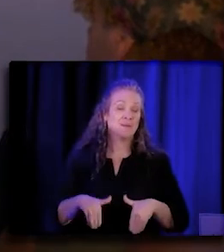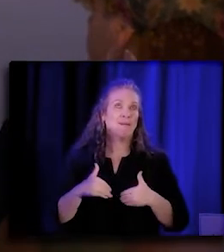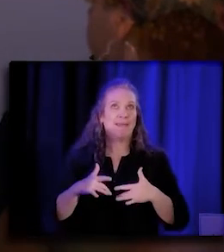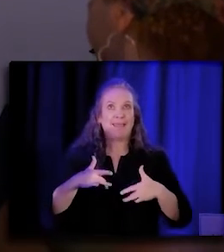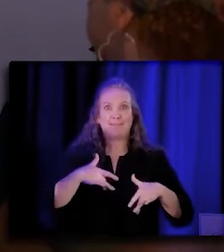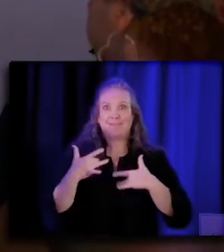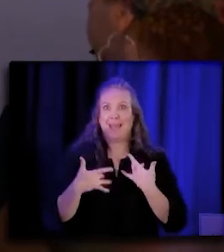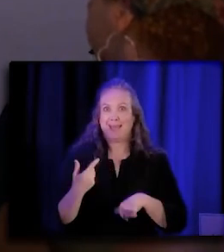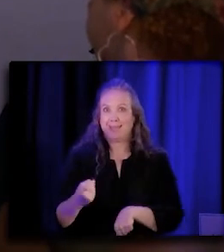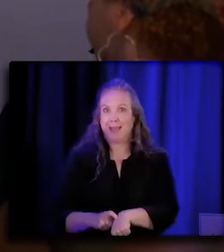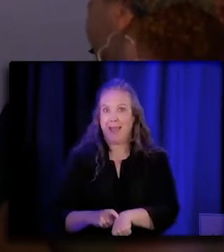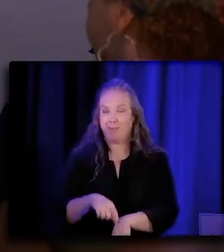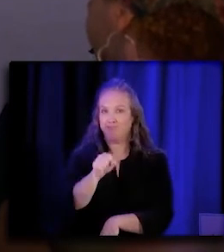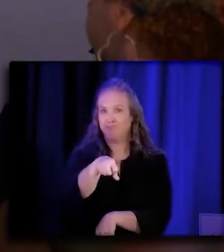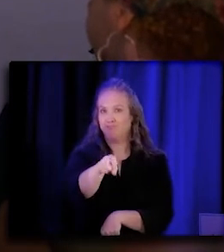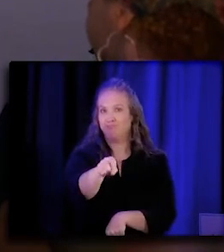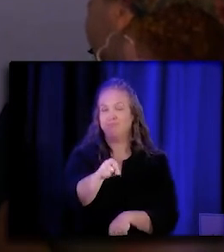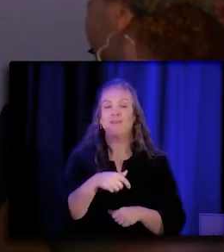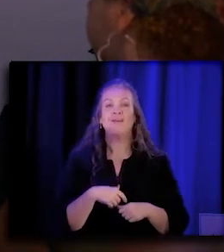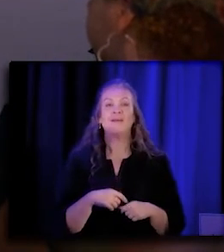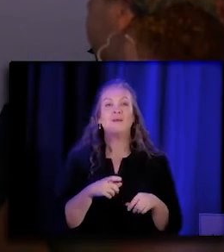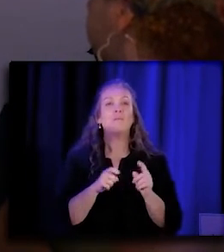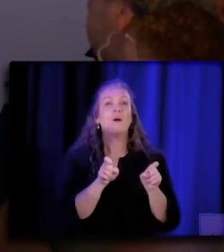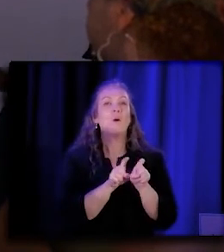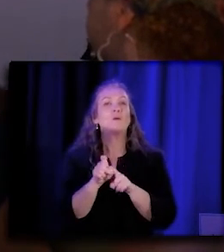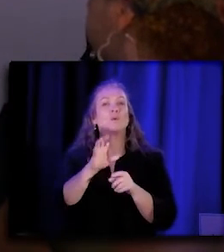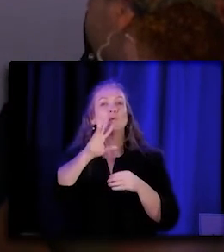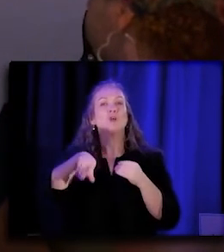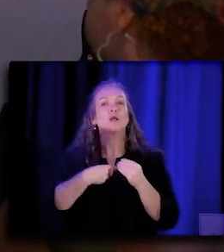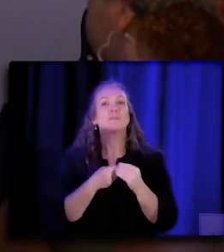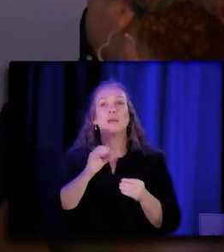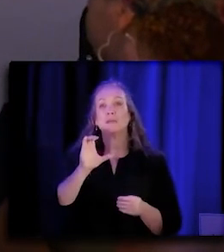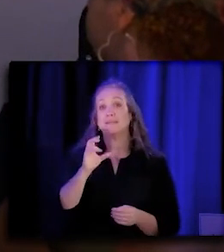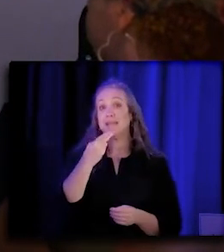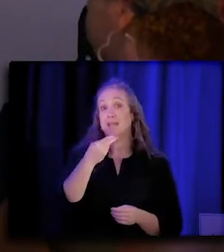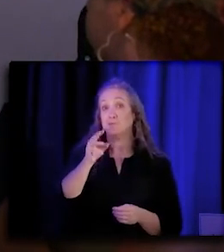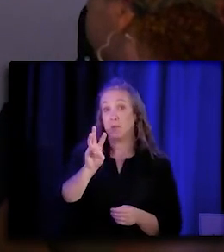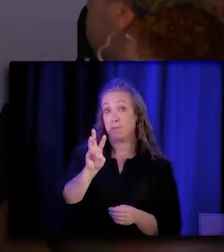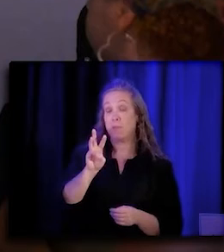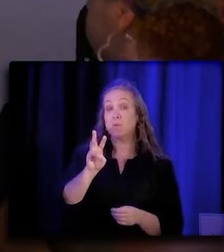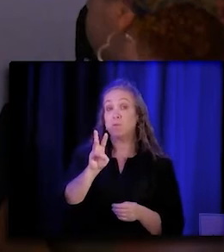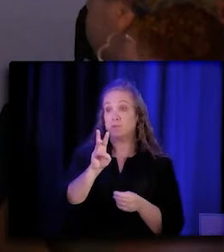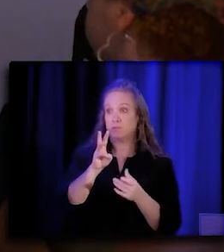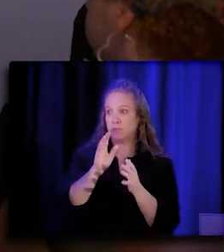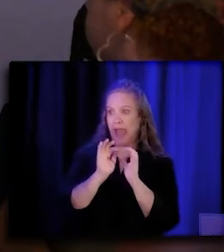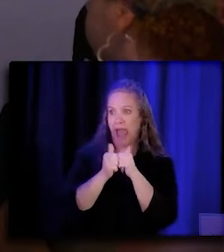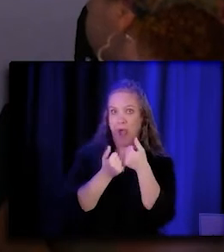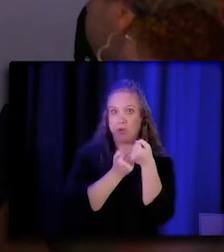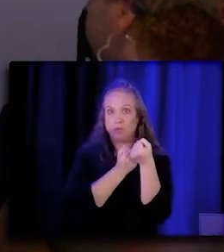But I also want to point out that we've talked about CHWs in support of a lot of different populations